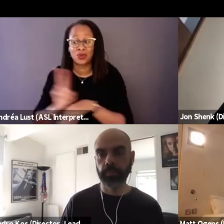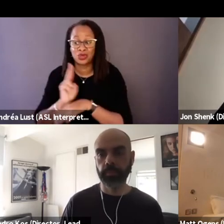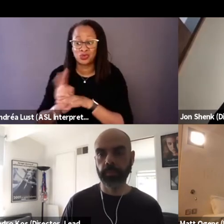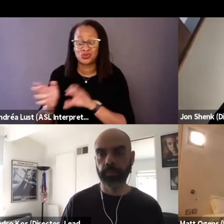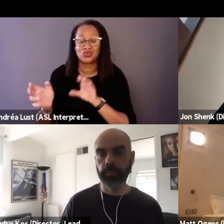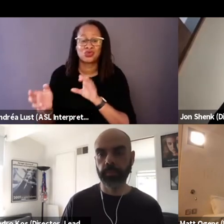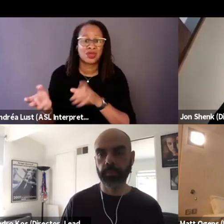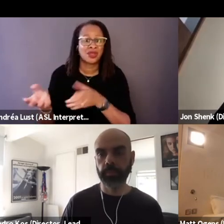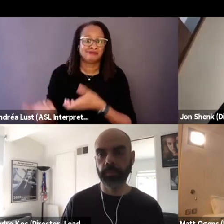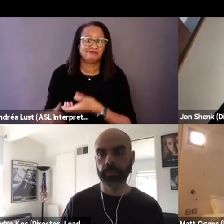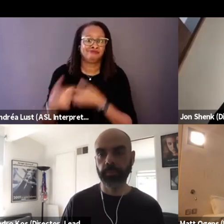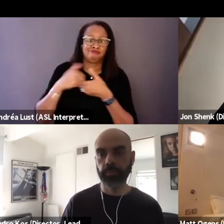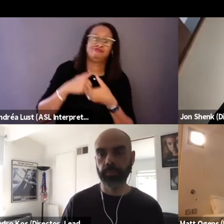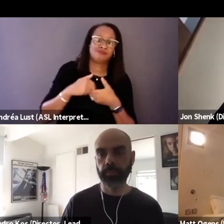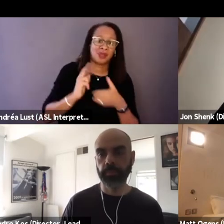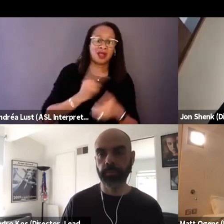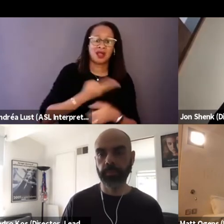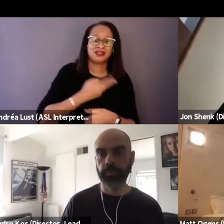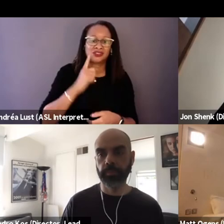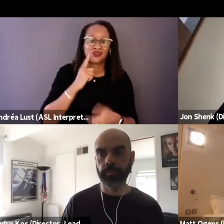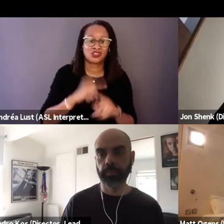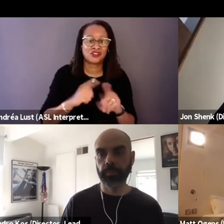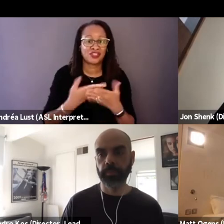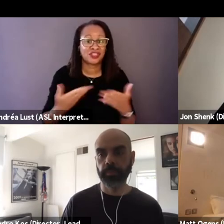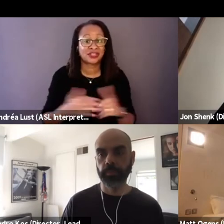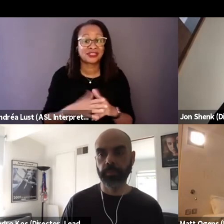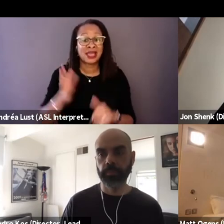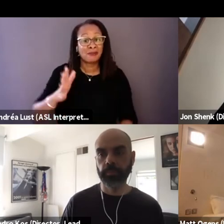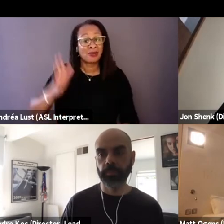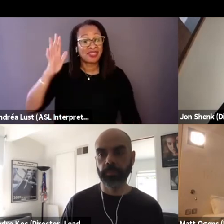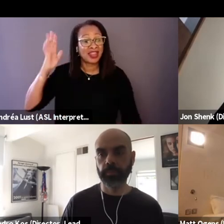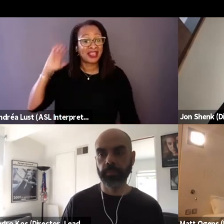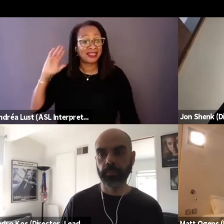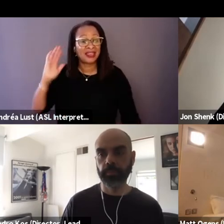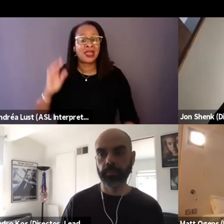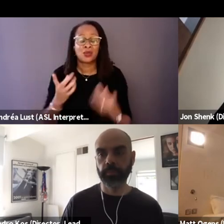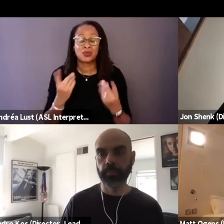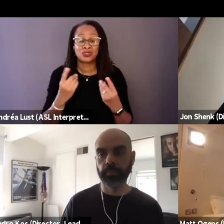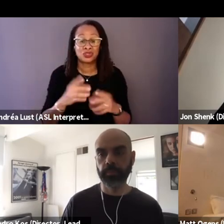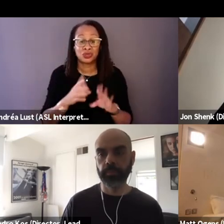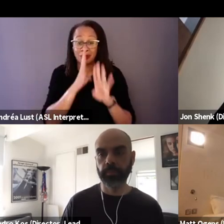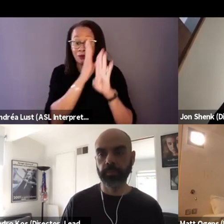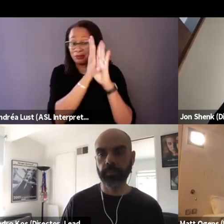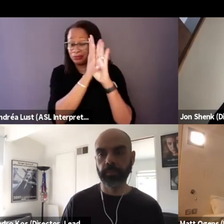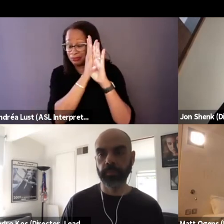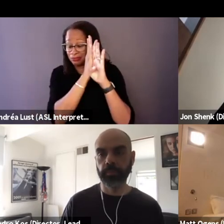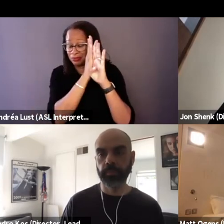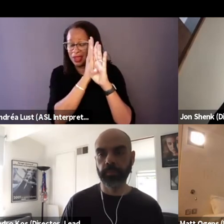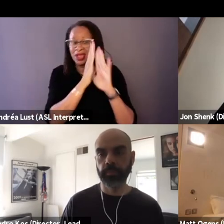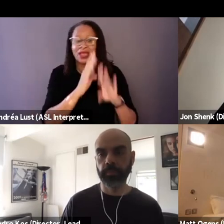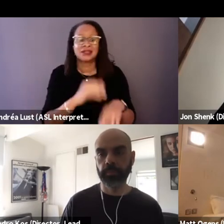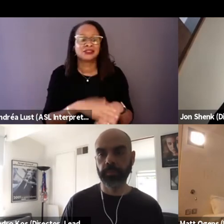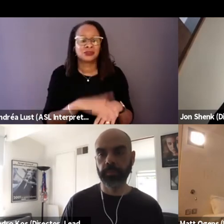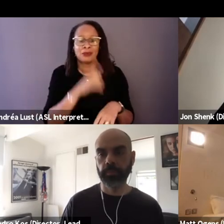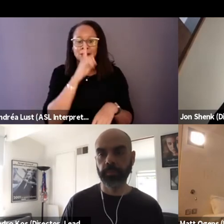But back then, the way was not to look the other way, but really to sensate and silence it.